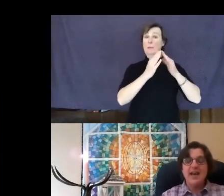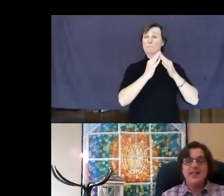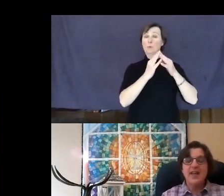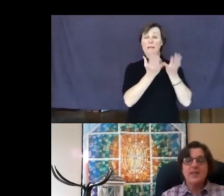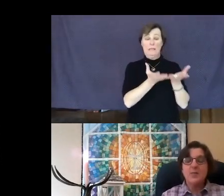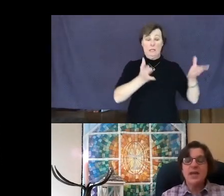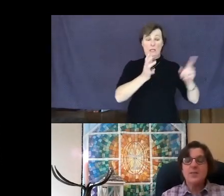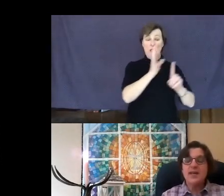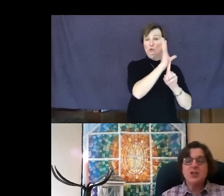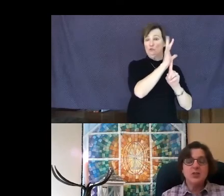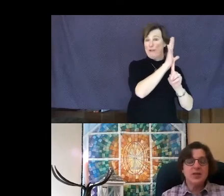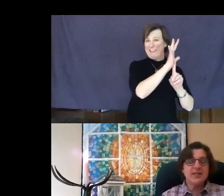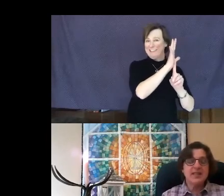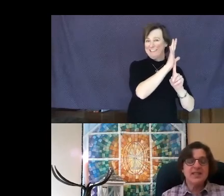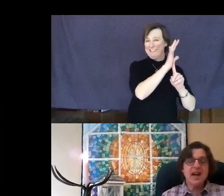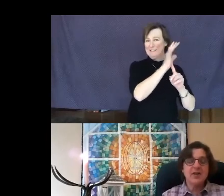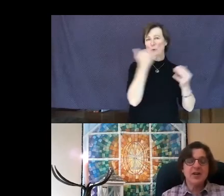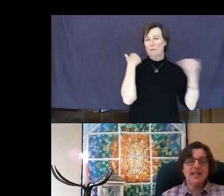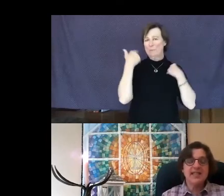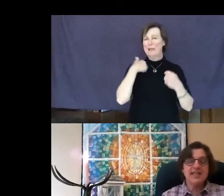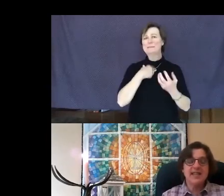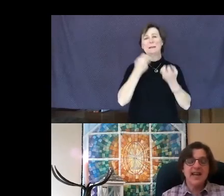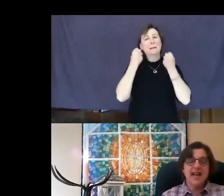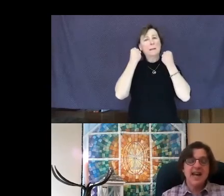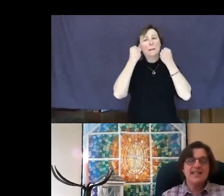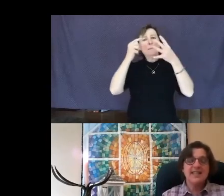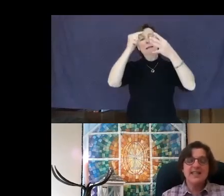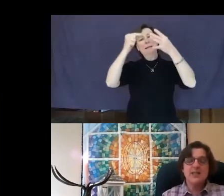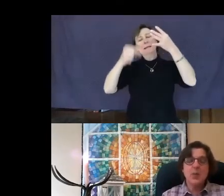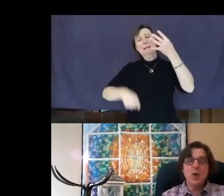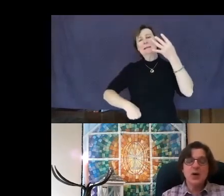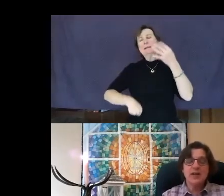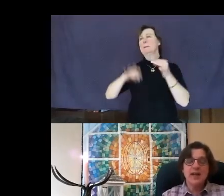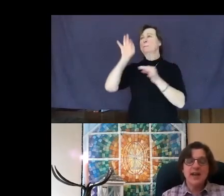that the many ministries of this congregation extend support,